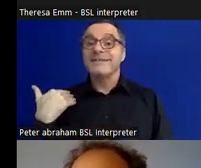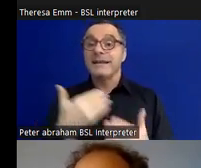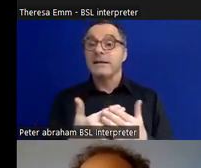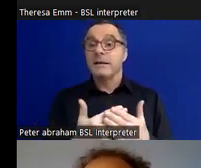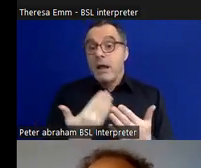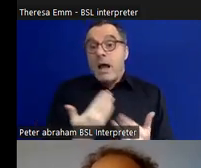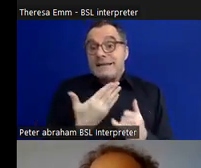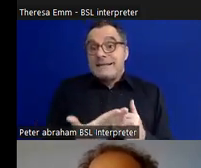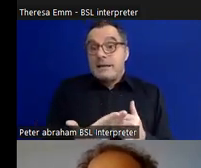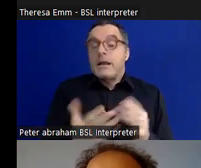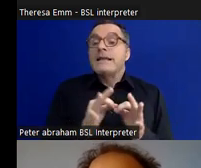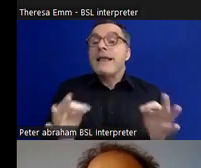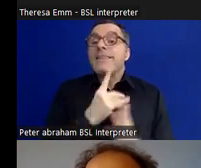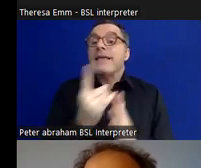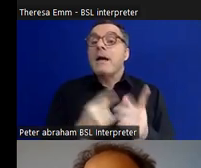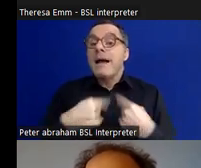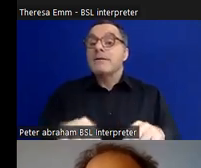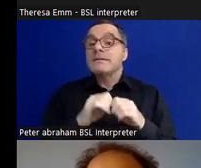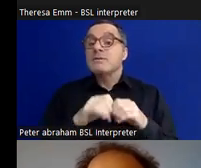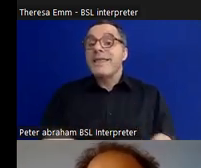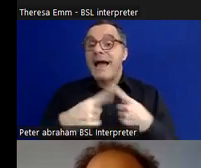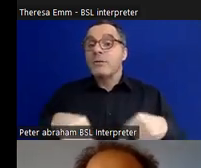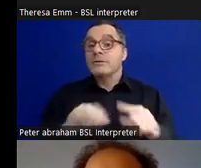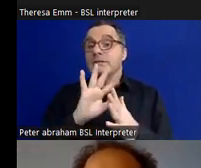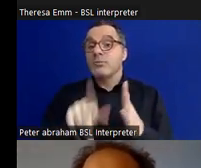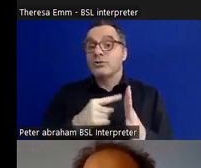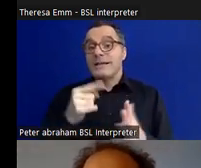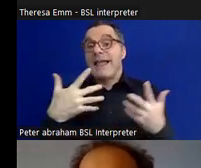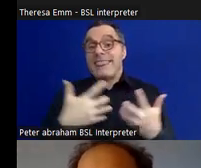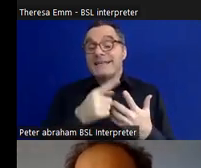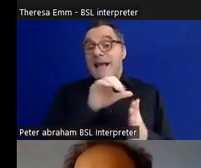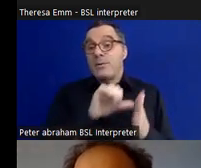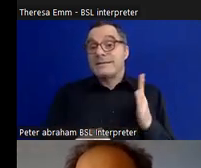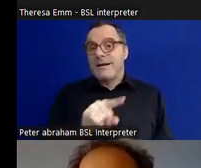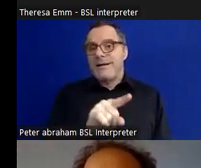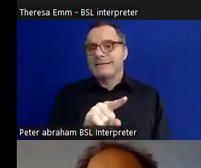So, that's the starting point for this project and I kind of wanted to begin there.